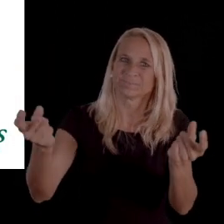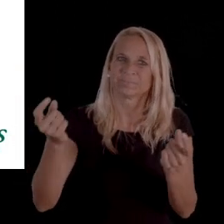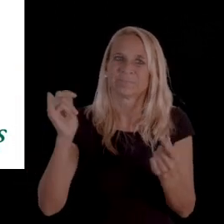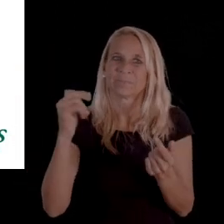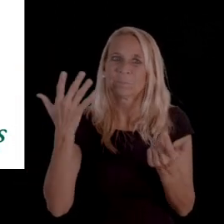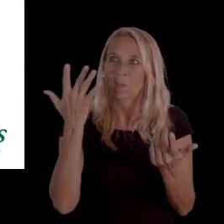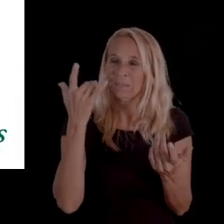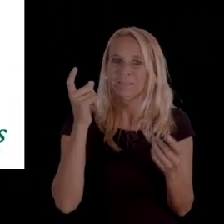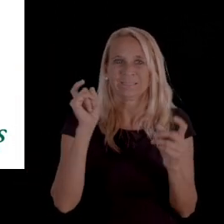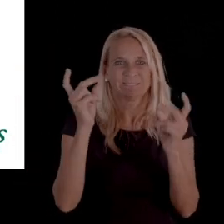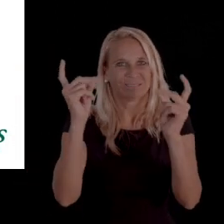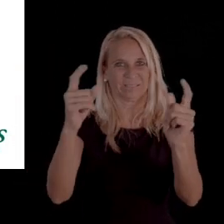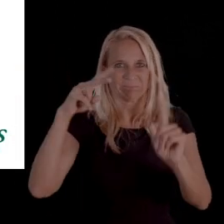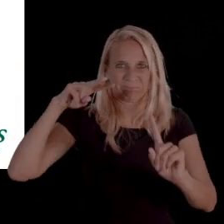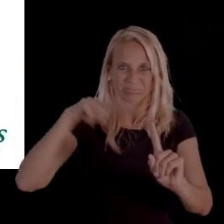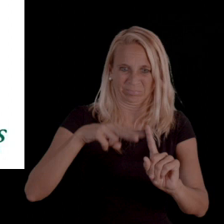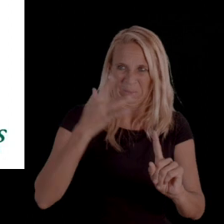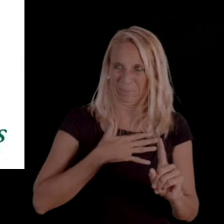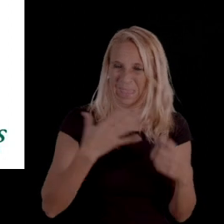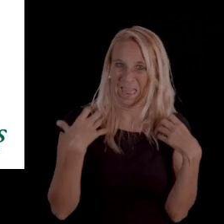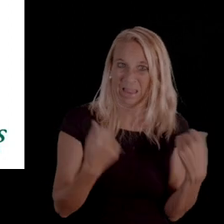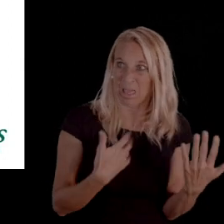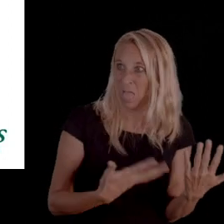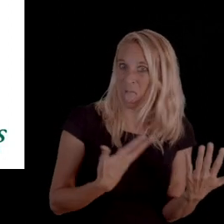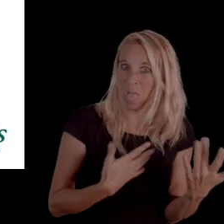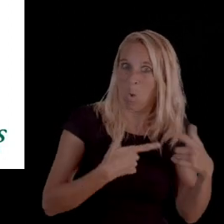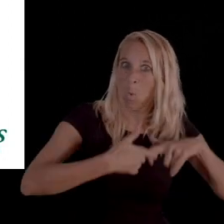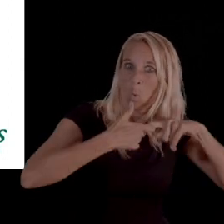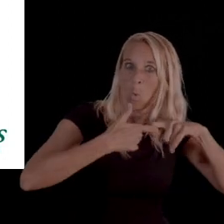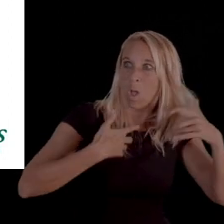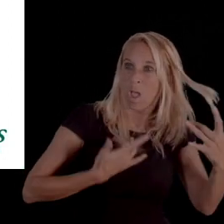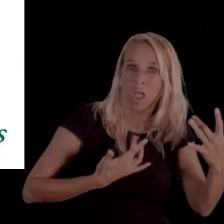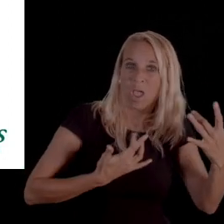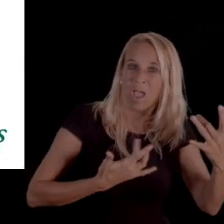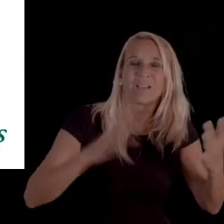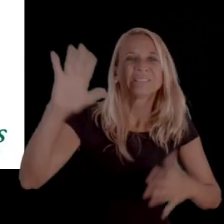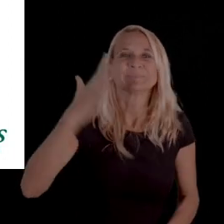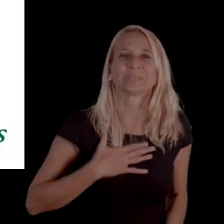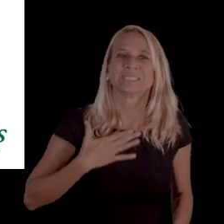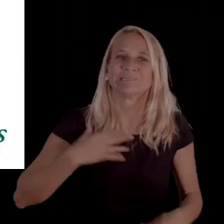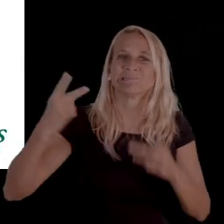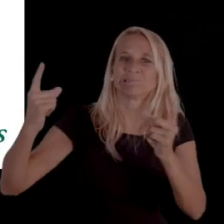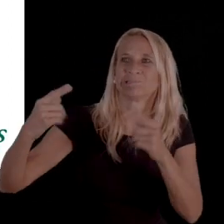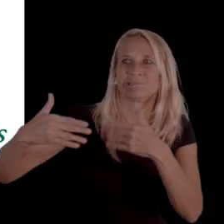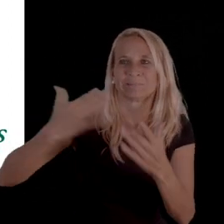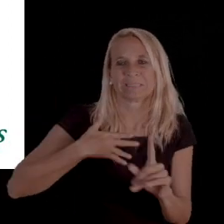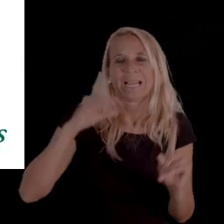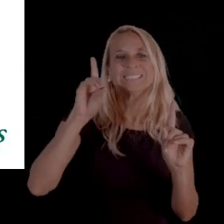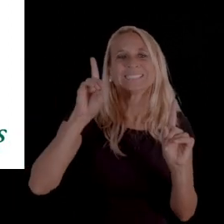that needs to be addressed quickly or due to your health and/or disability,